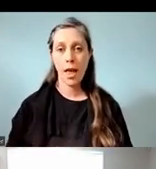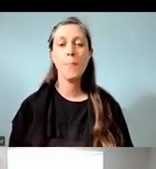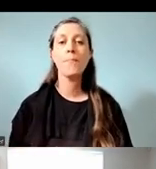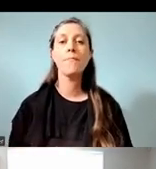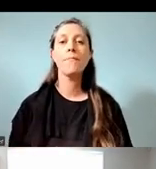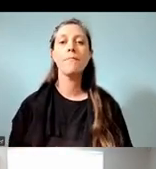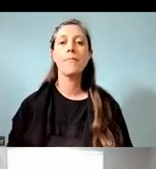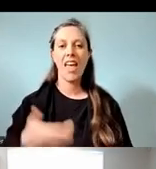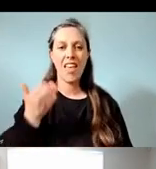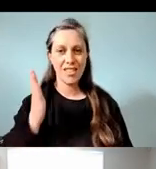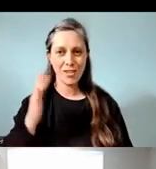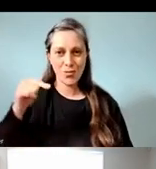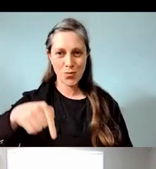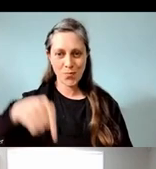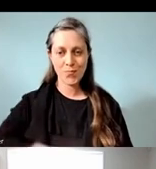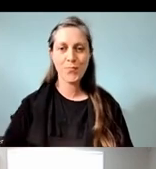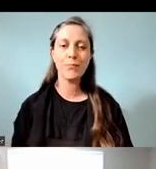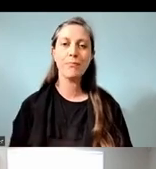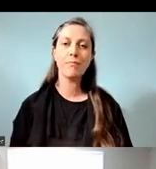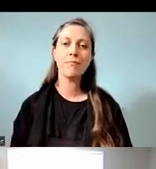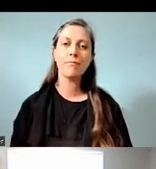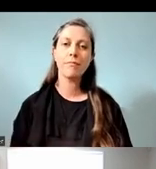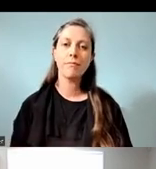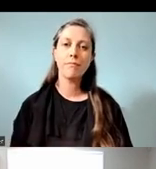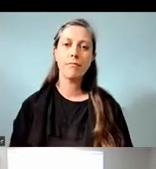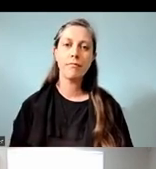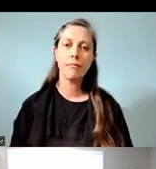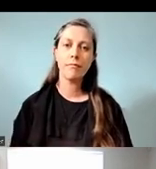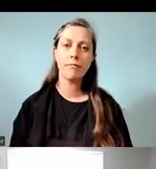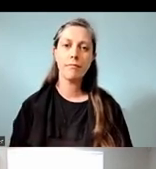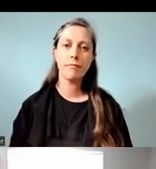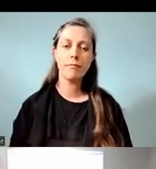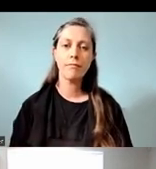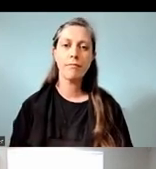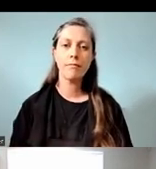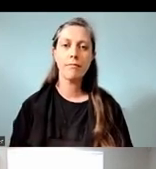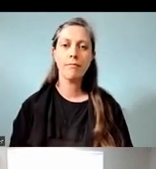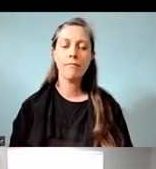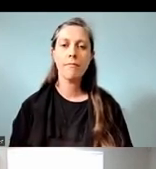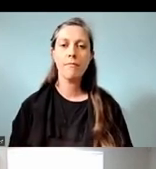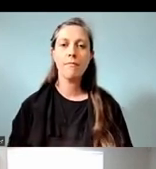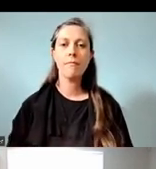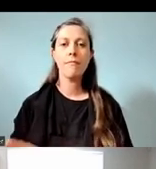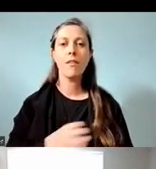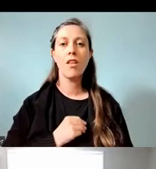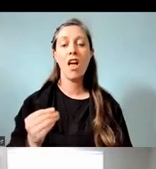Kotahi kei te toe, ko te pōtiki ka hono mai ki tēnei kura ā tērā tau. So I'm from Ngai Tahu and Te Arawa,